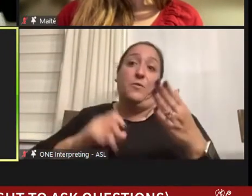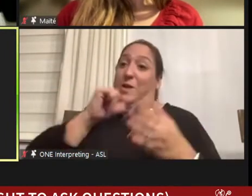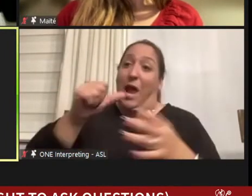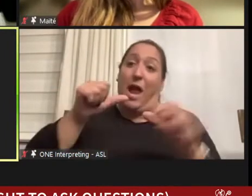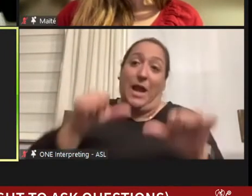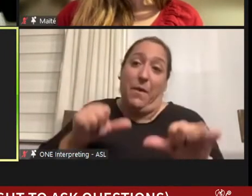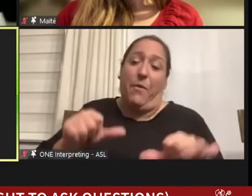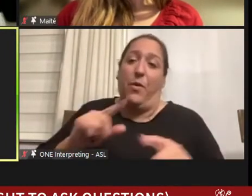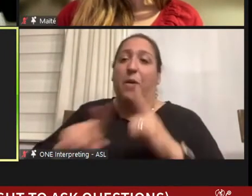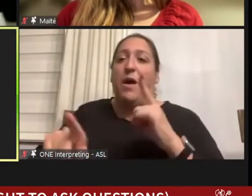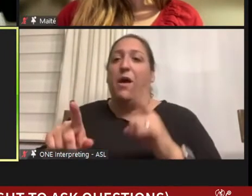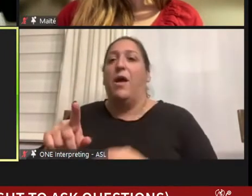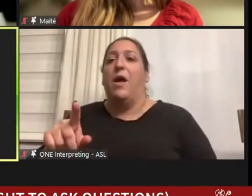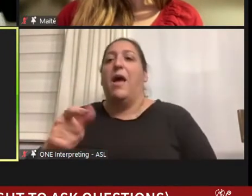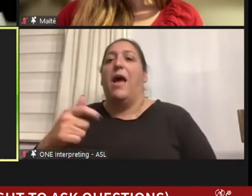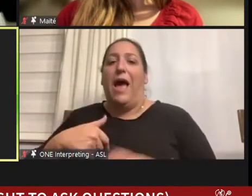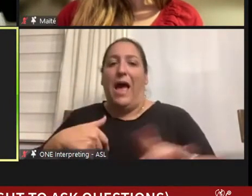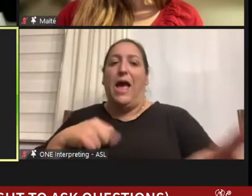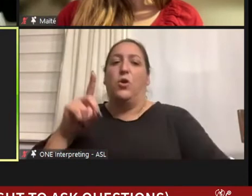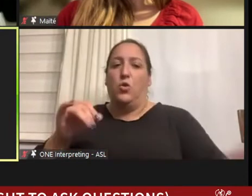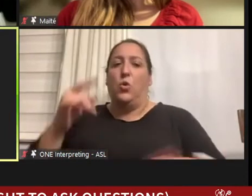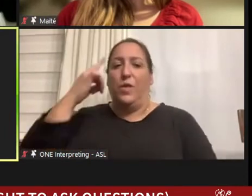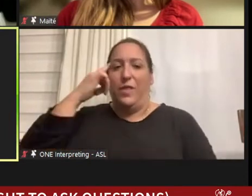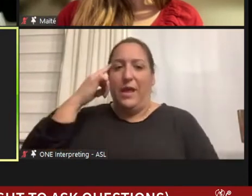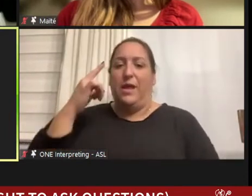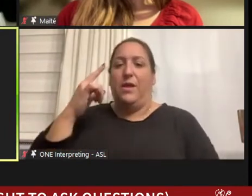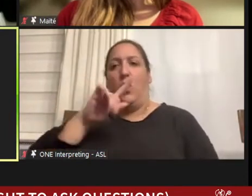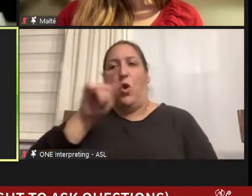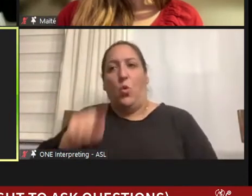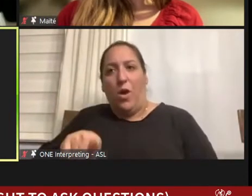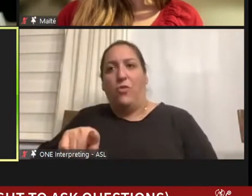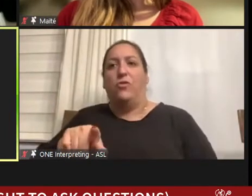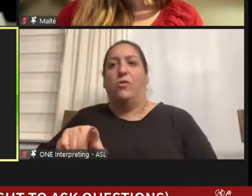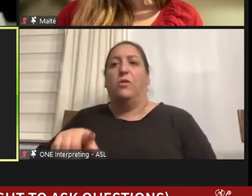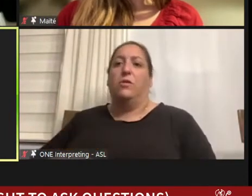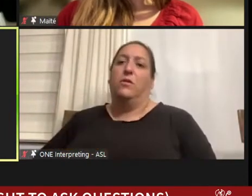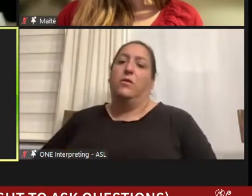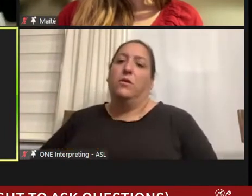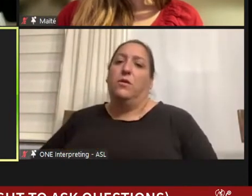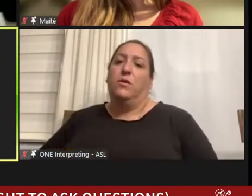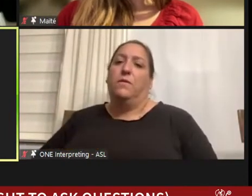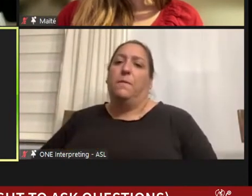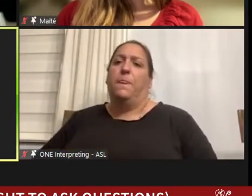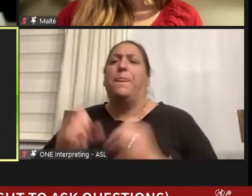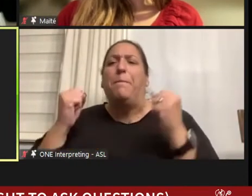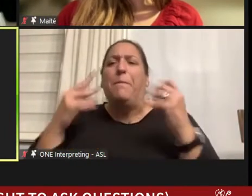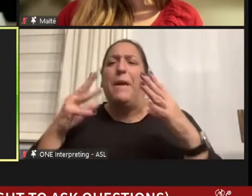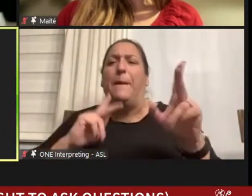But I do think that the question asker -- there were many people who are in the